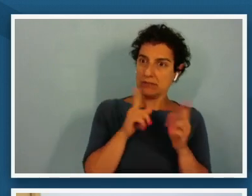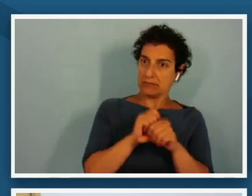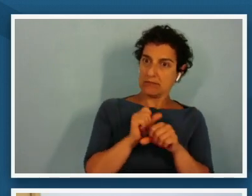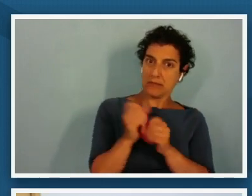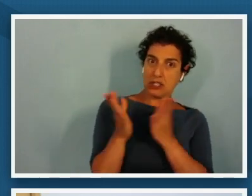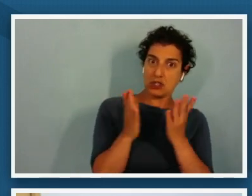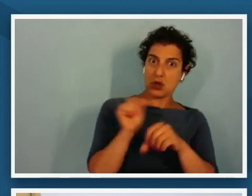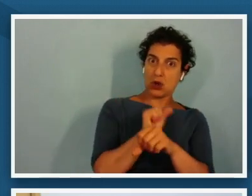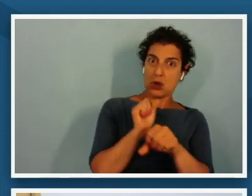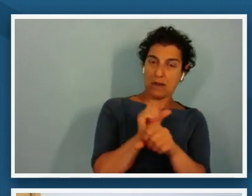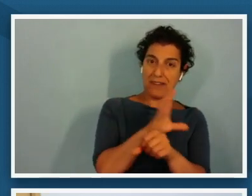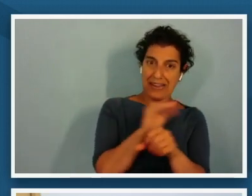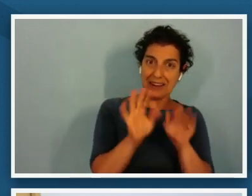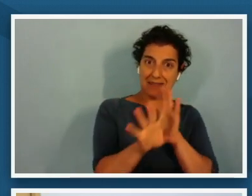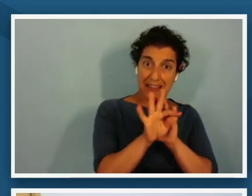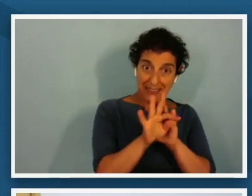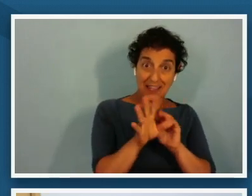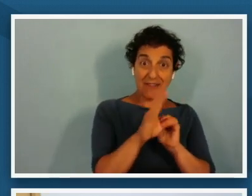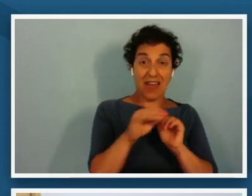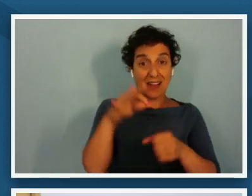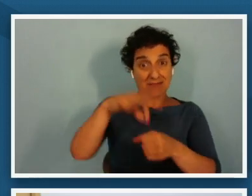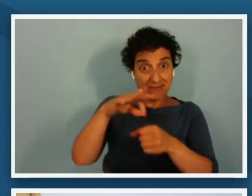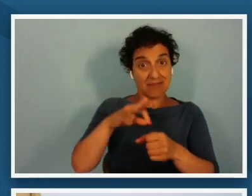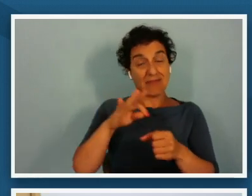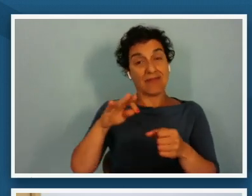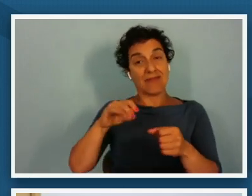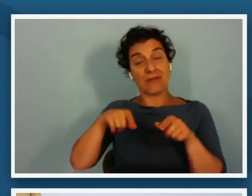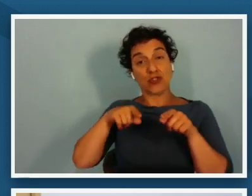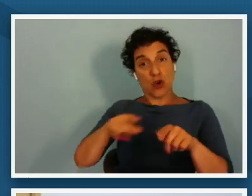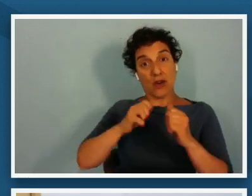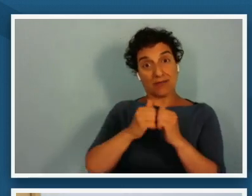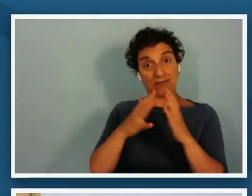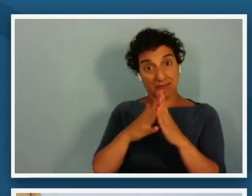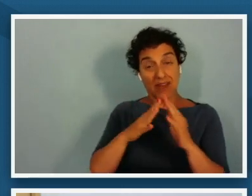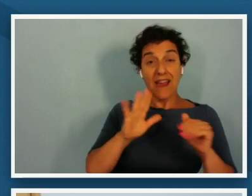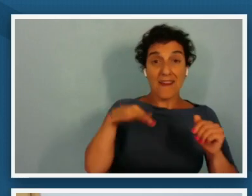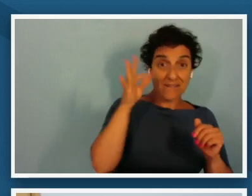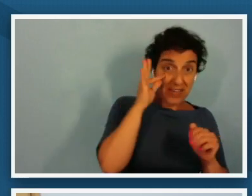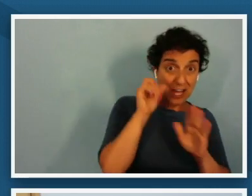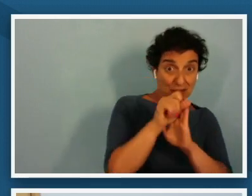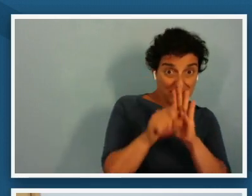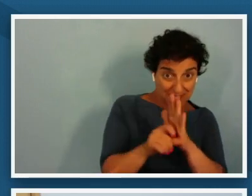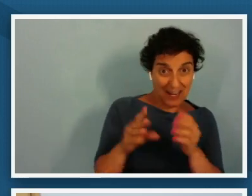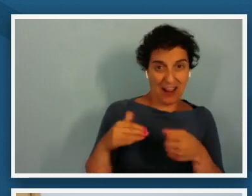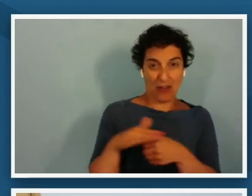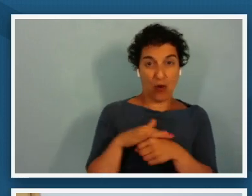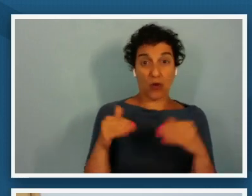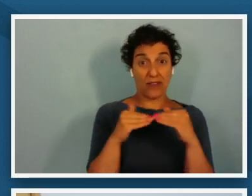reconstruction at both the federal or